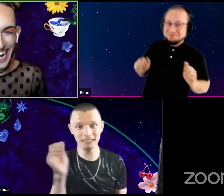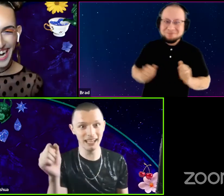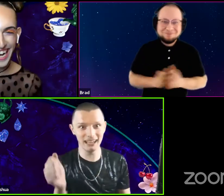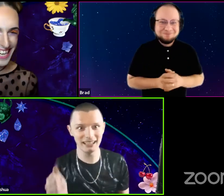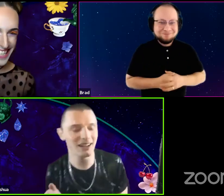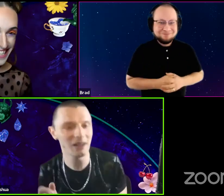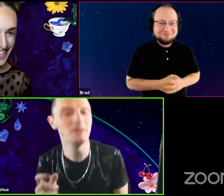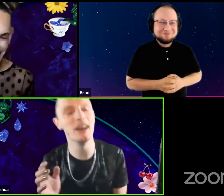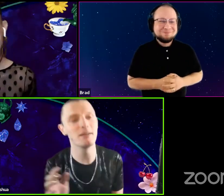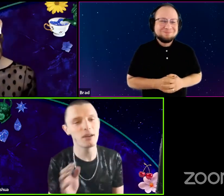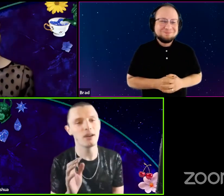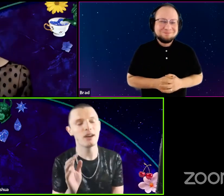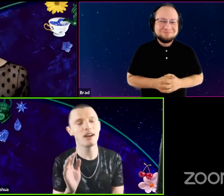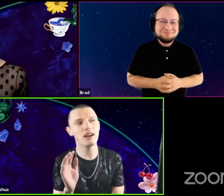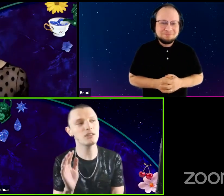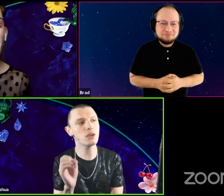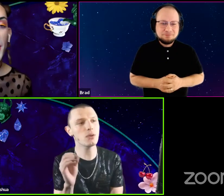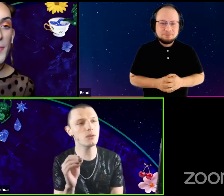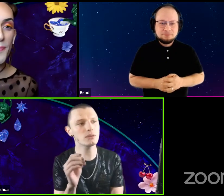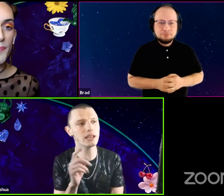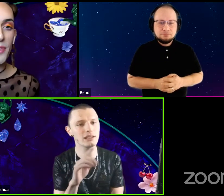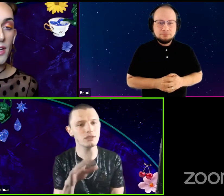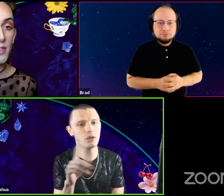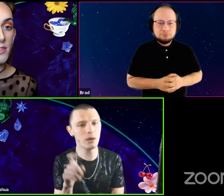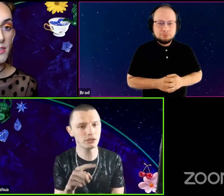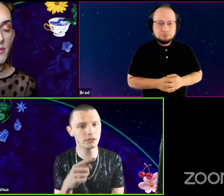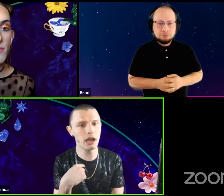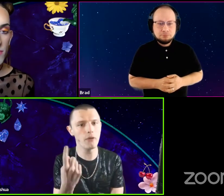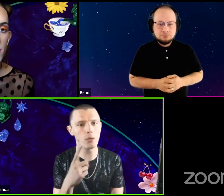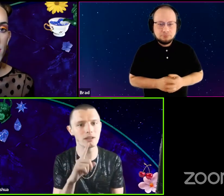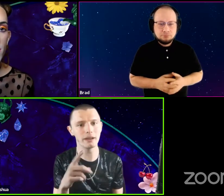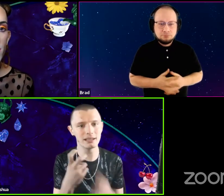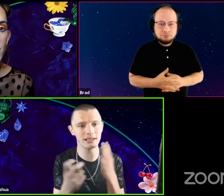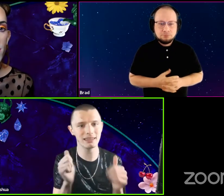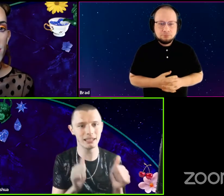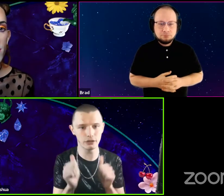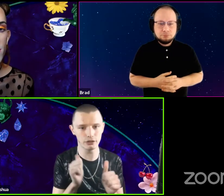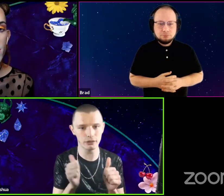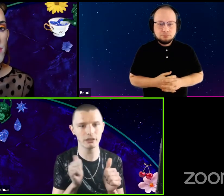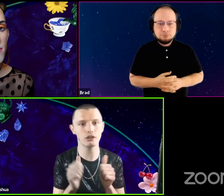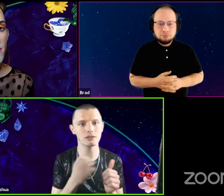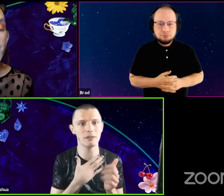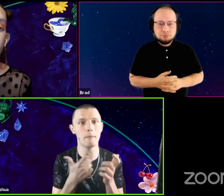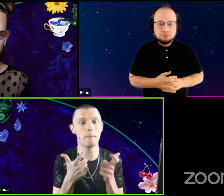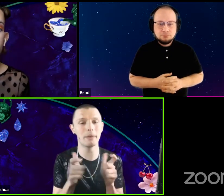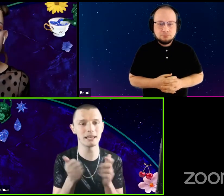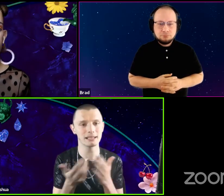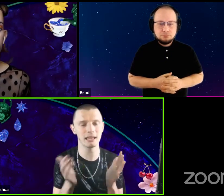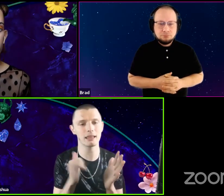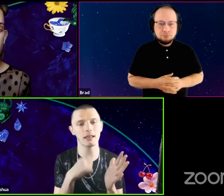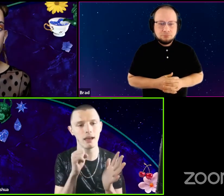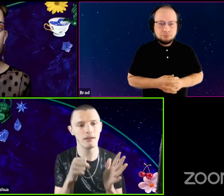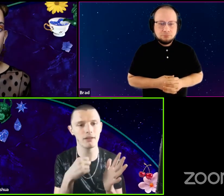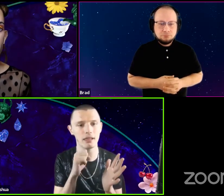Yes. So to answer your question I've always been into theater. Theater was my biggest thingg, ike I love, I love,